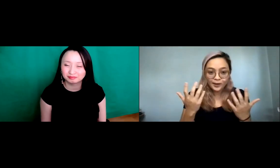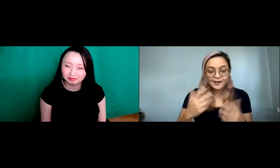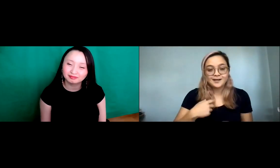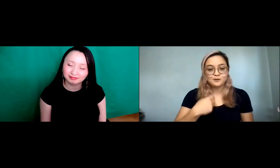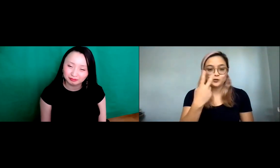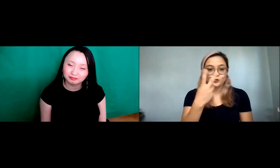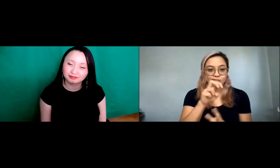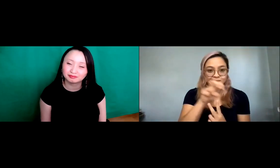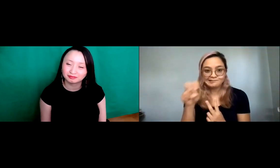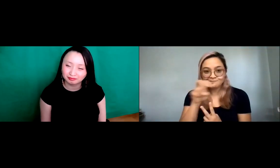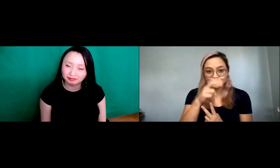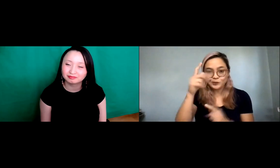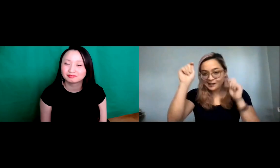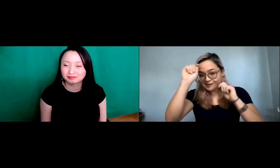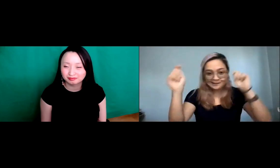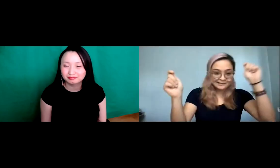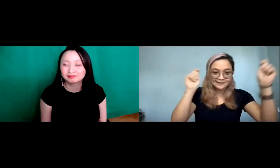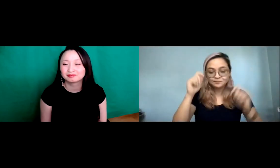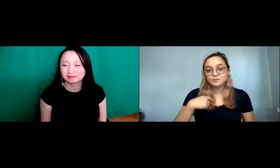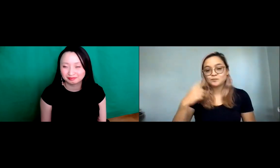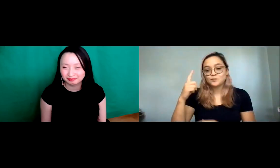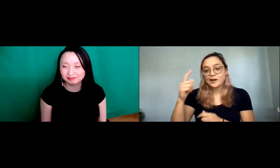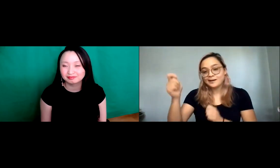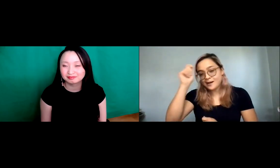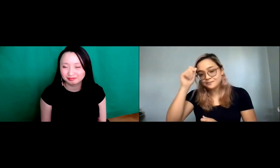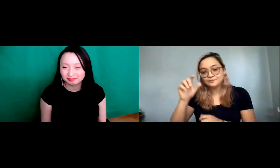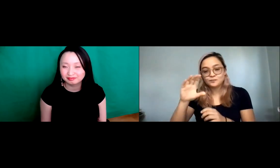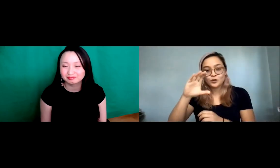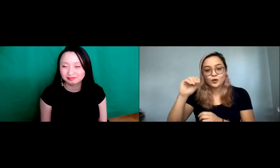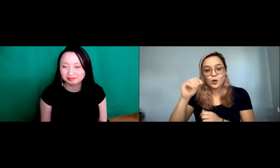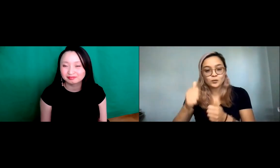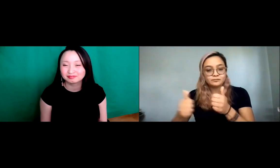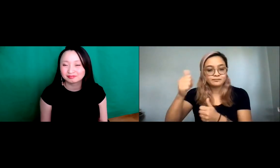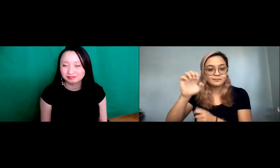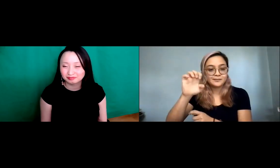And now, after having lived here you know I kind of have two different hats that I were